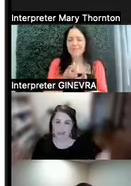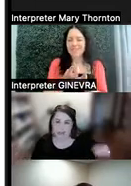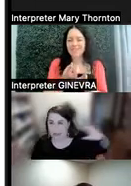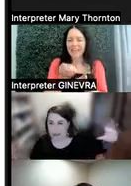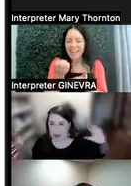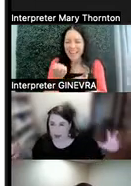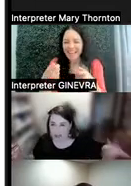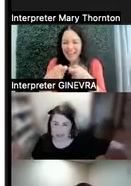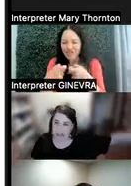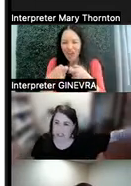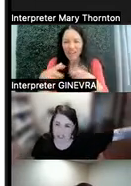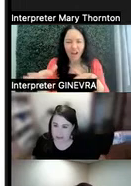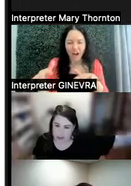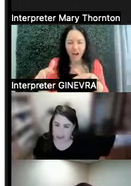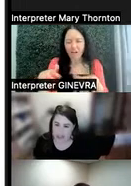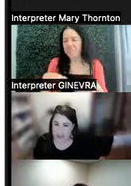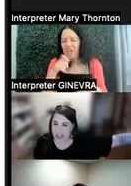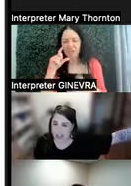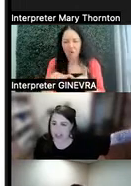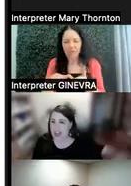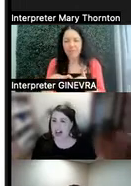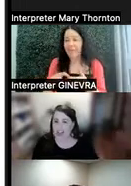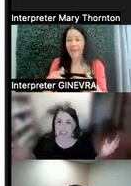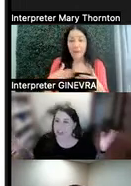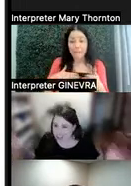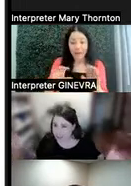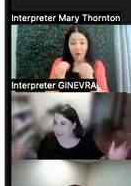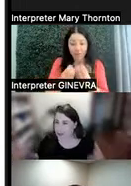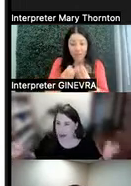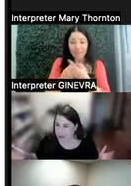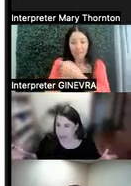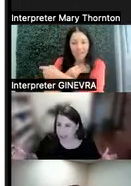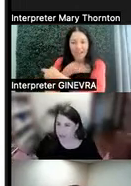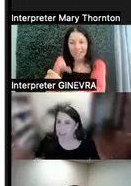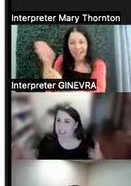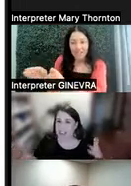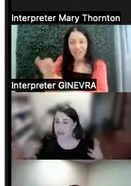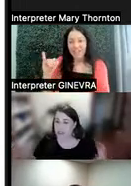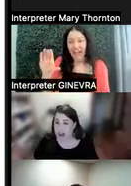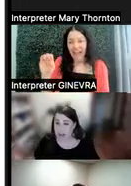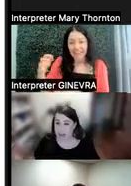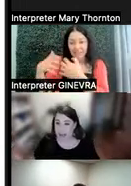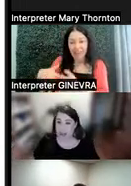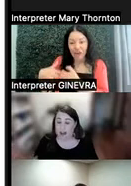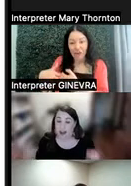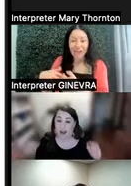I'm in my office, there's an ice maker on the other side. I hear when it drops ice, but it doesn't distract me.